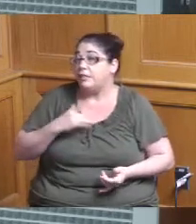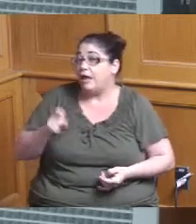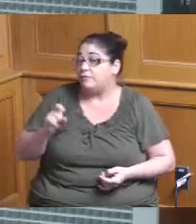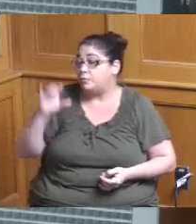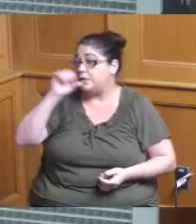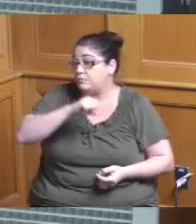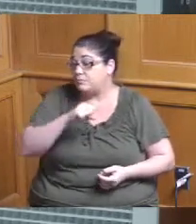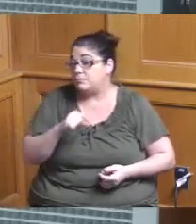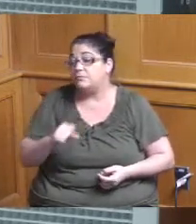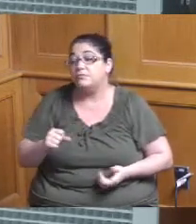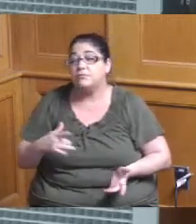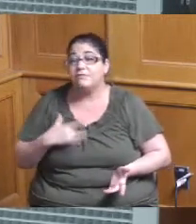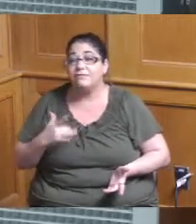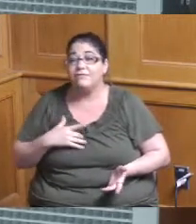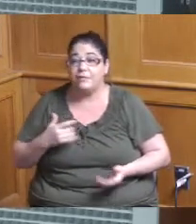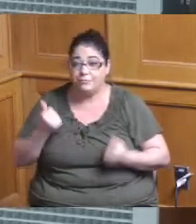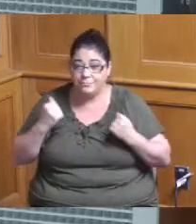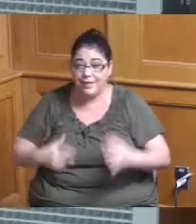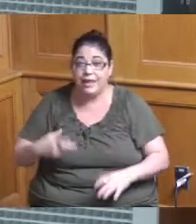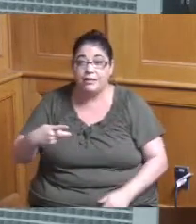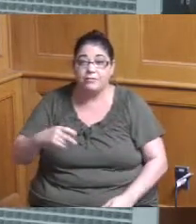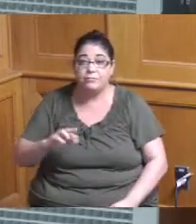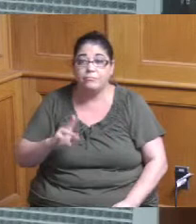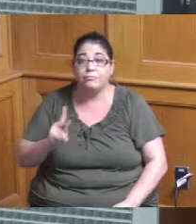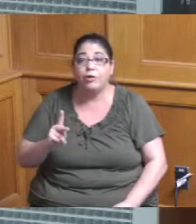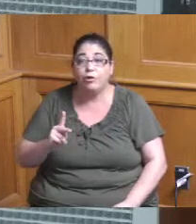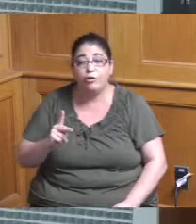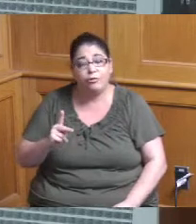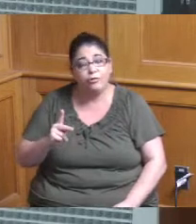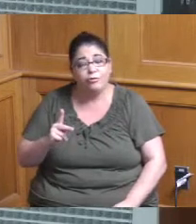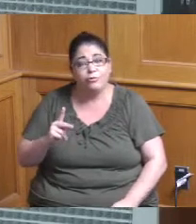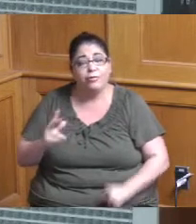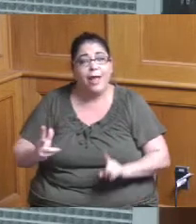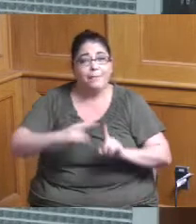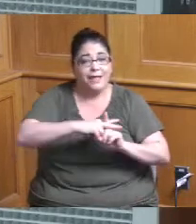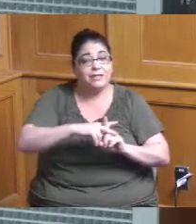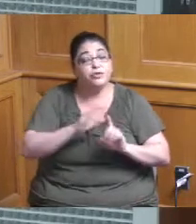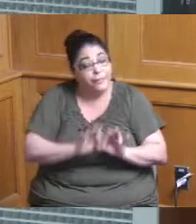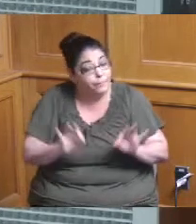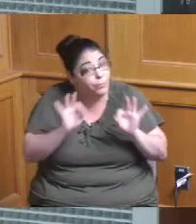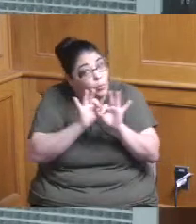that we received a lot of park applications and parks are important and they're taking on